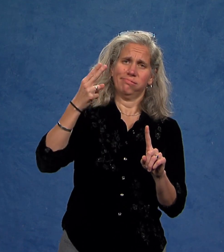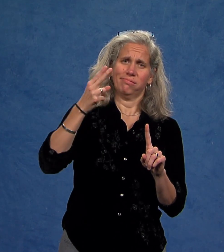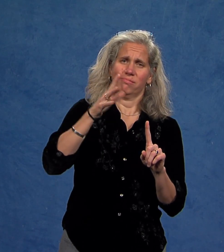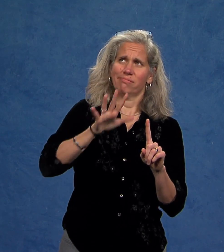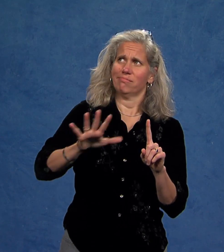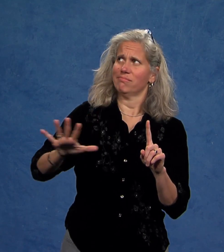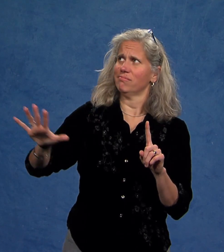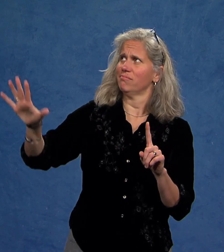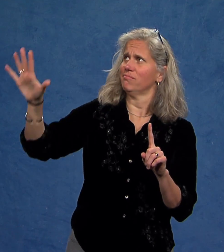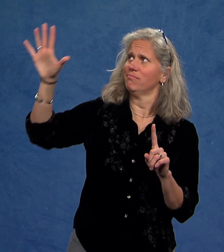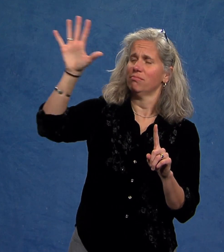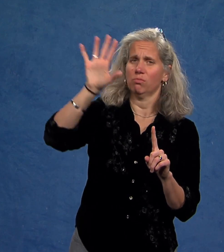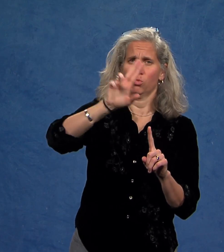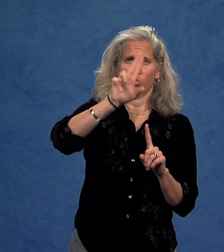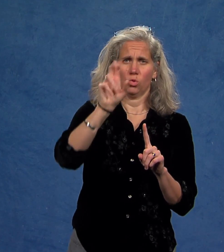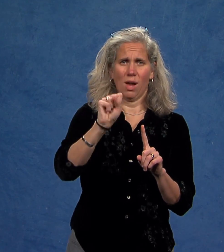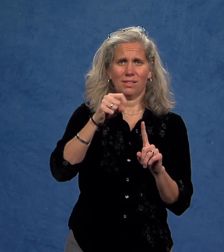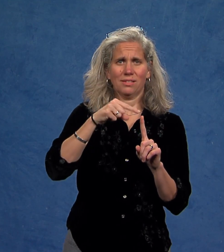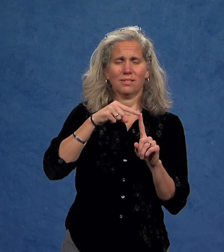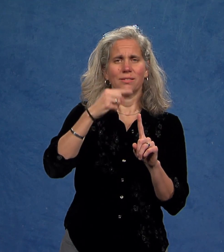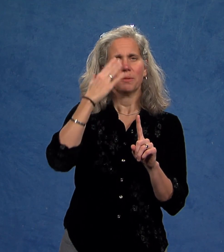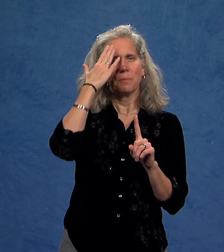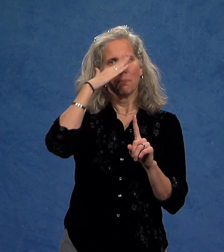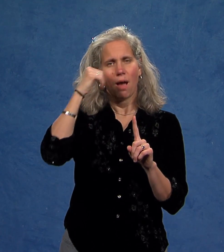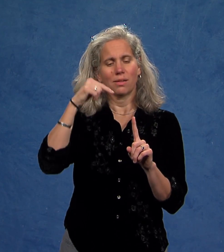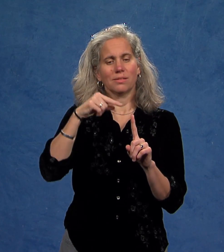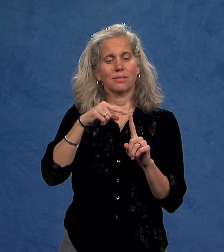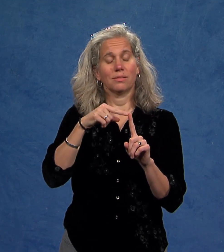an unprecedented level of national attention